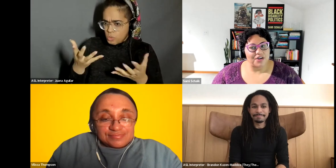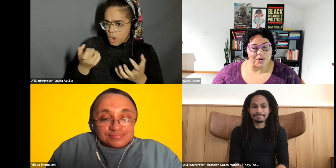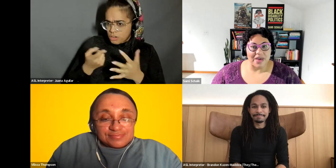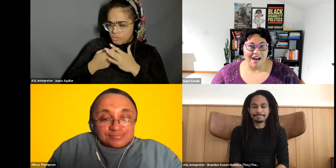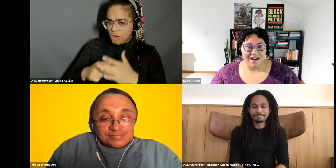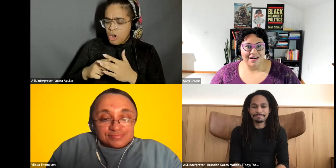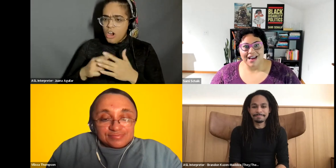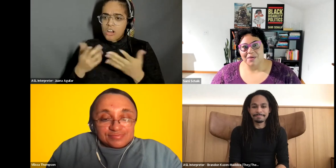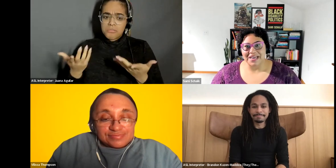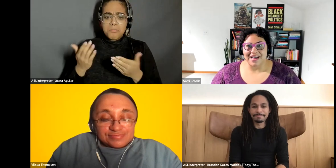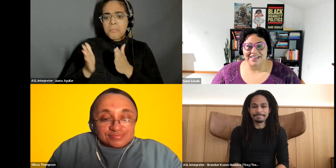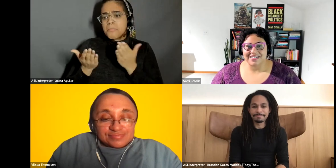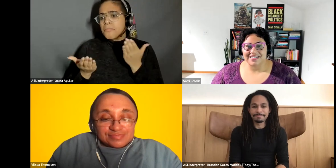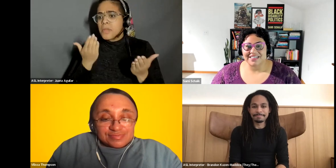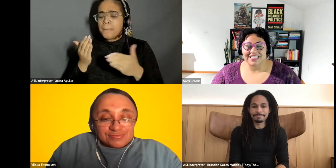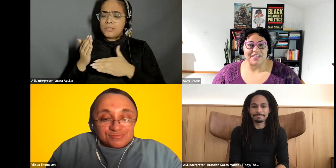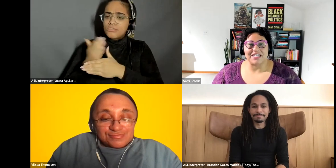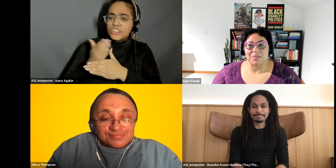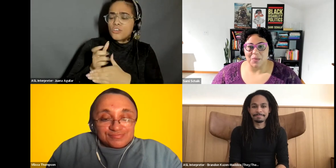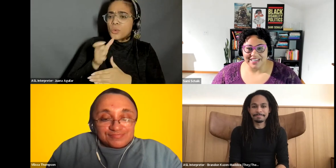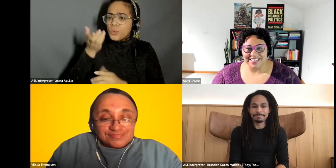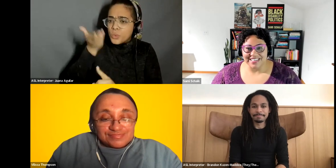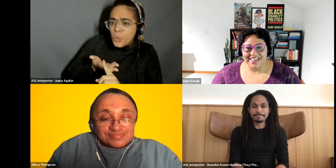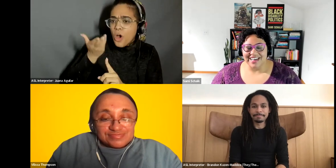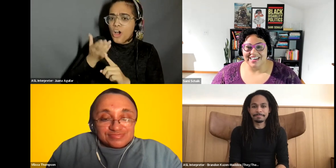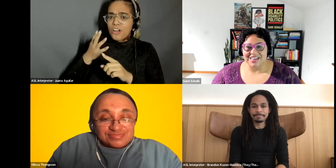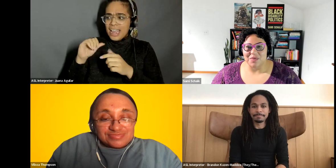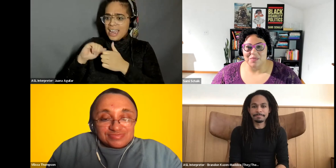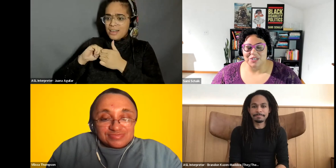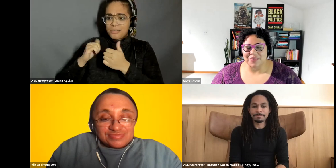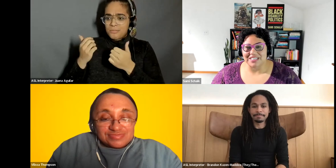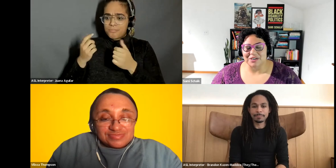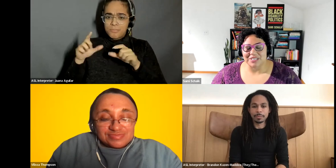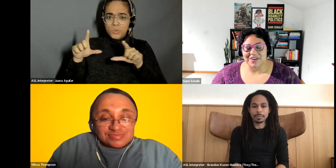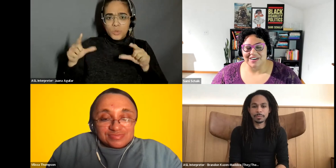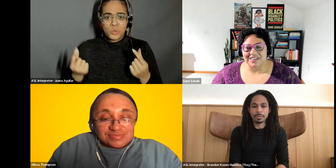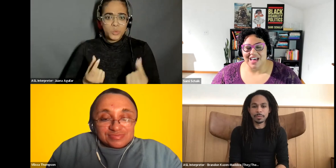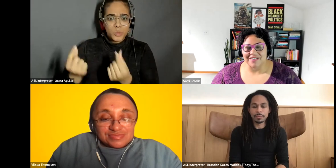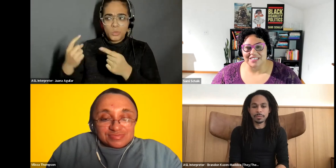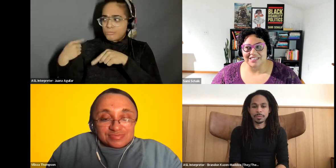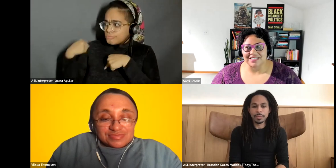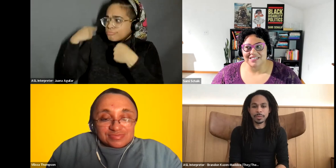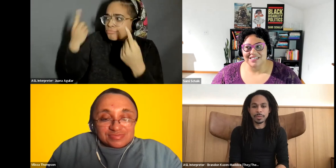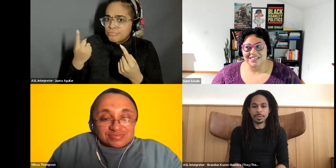Sami Schalk: who we are, and how we got to this point, and what we're doing in terms of our lives as